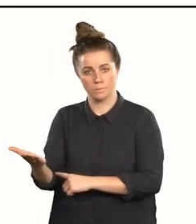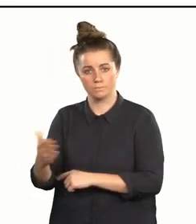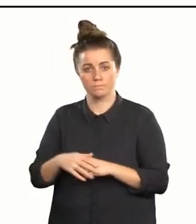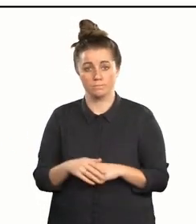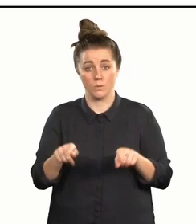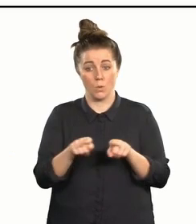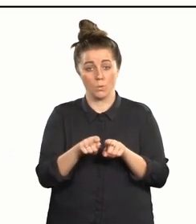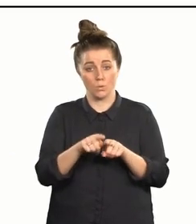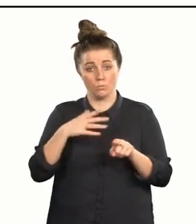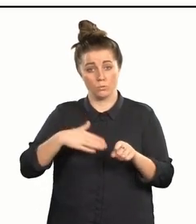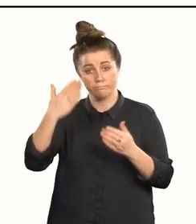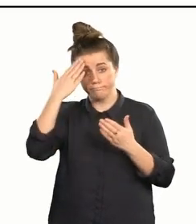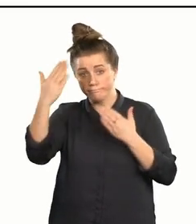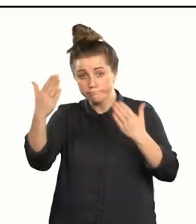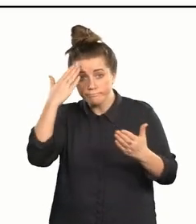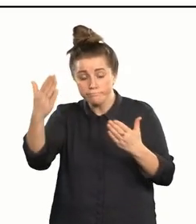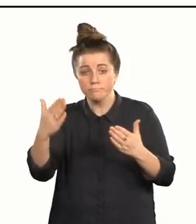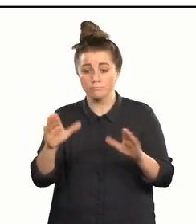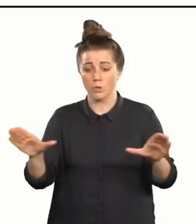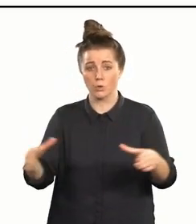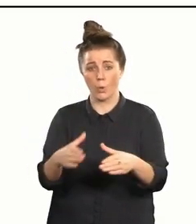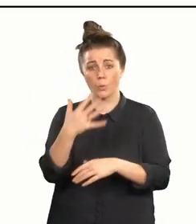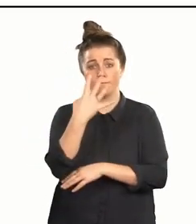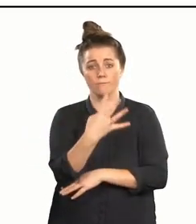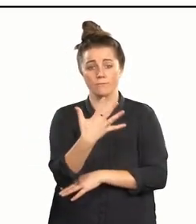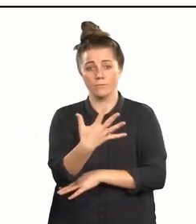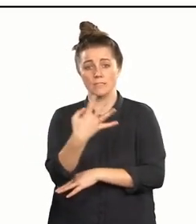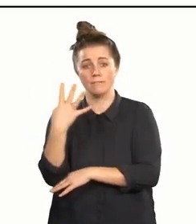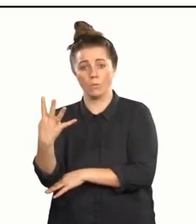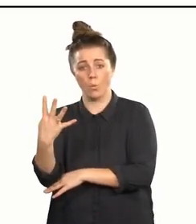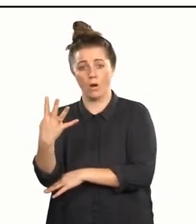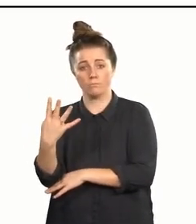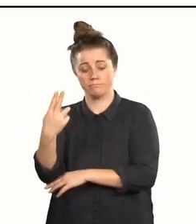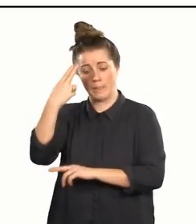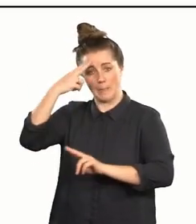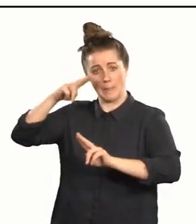I would also like to mihi to Cohort 54, arā ko Cohort Jade — aka Cohort Jade.